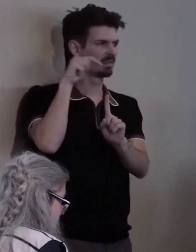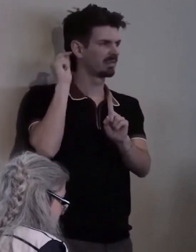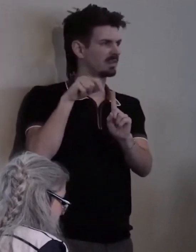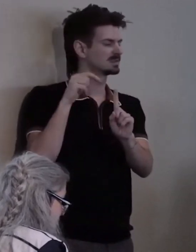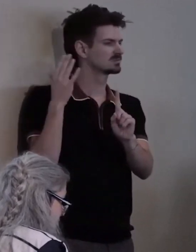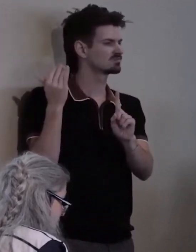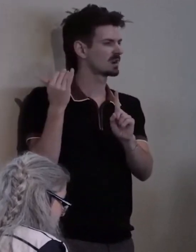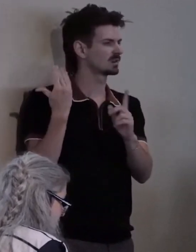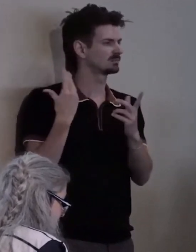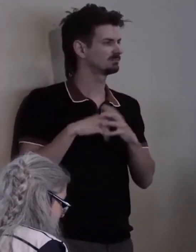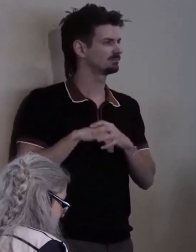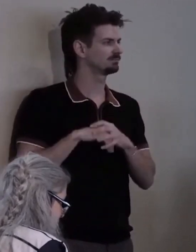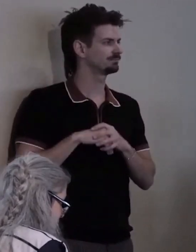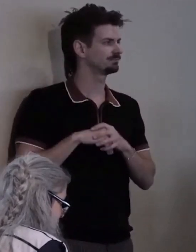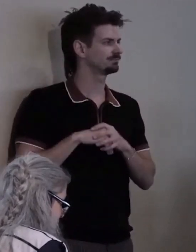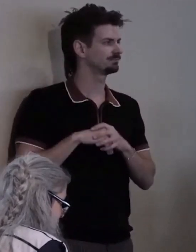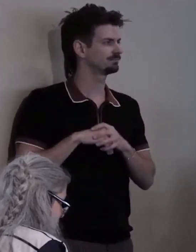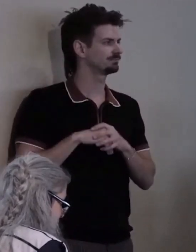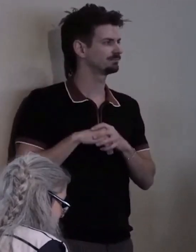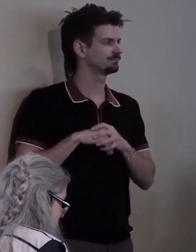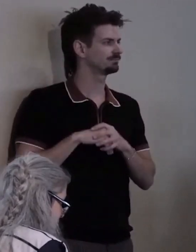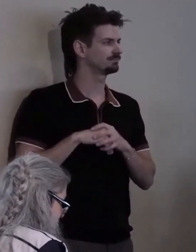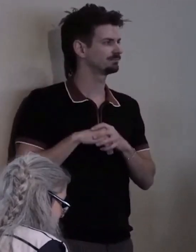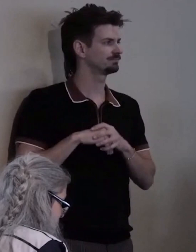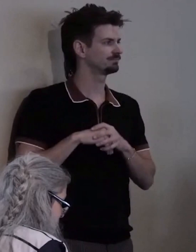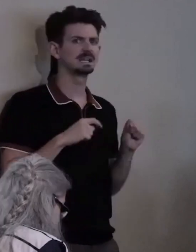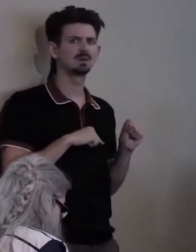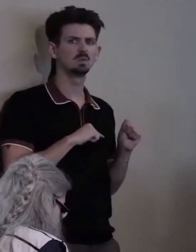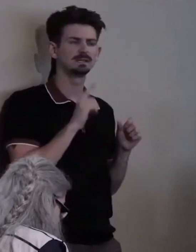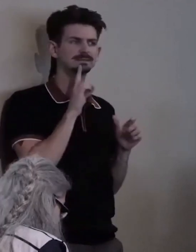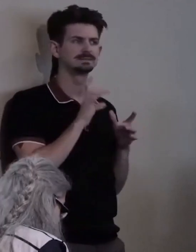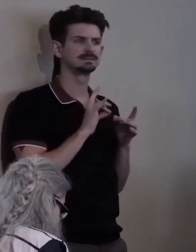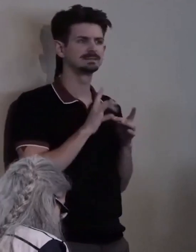Can we really say that accessibility and inclusion